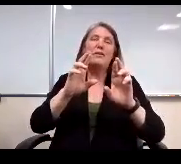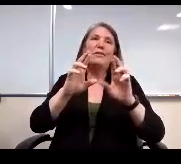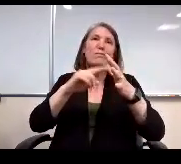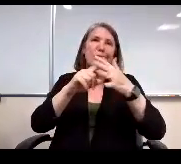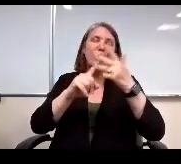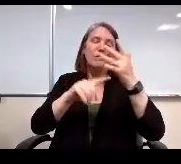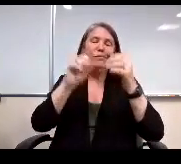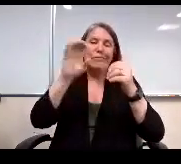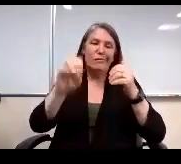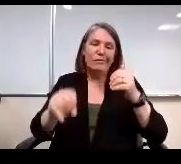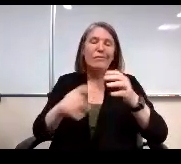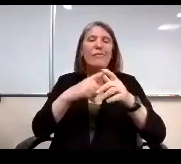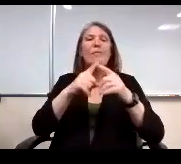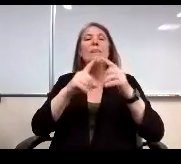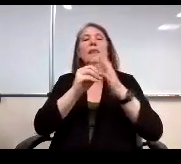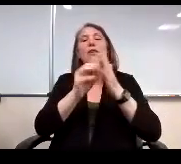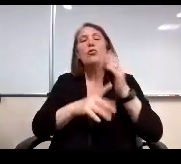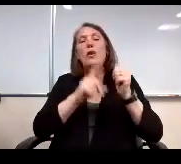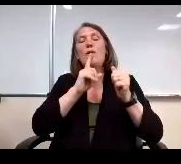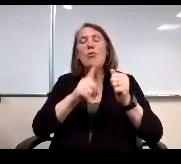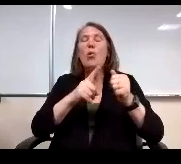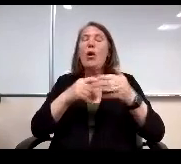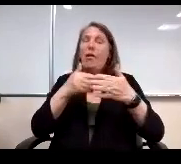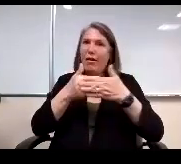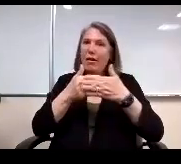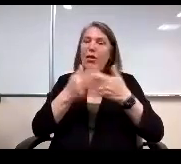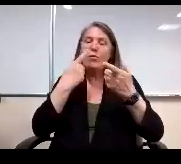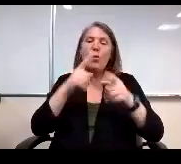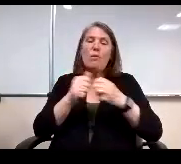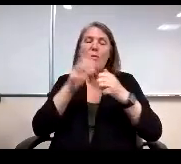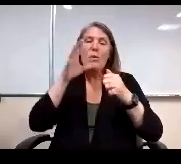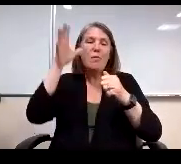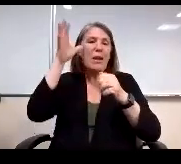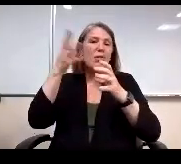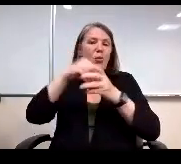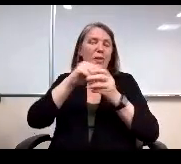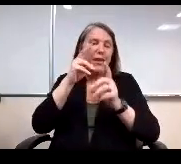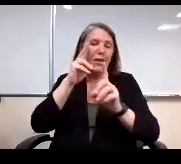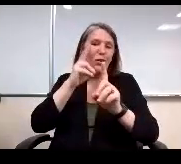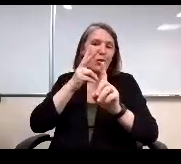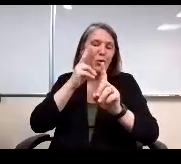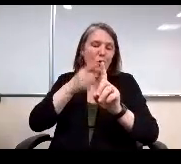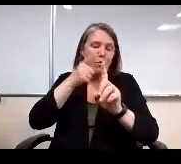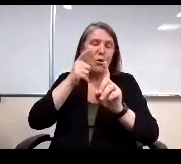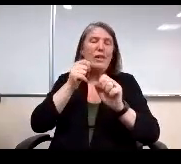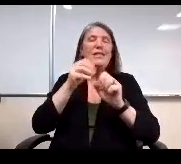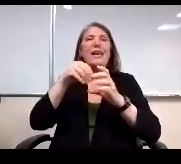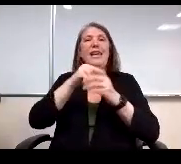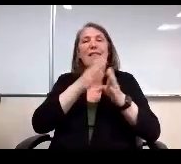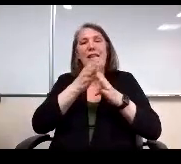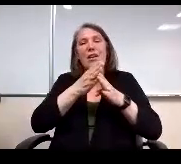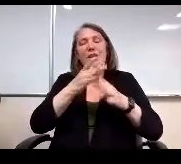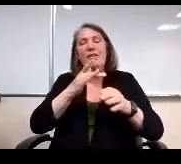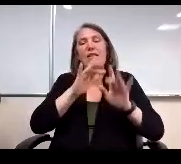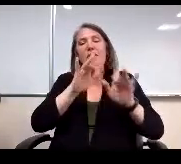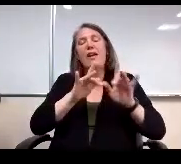And students were in close agreement with their parents within two points. In fact, in the areas of compassion,